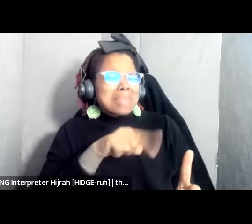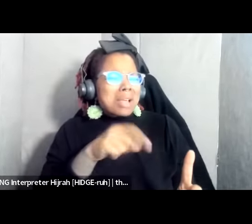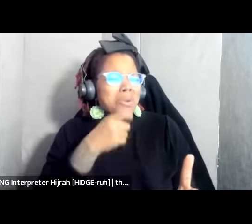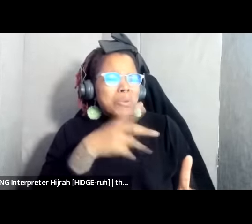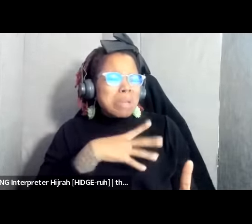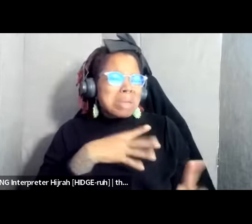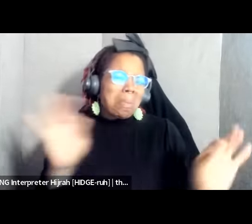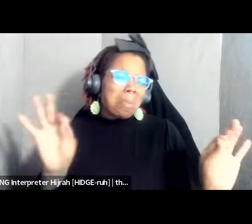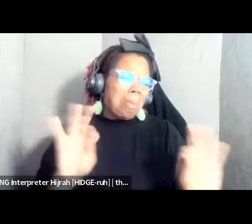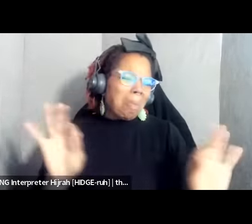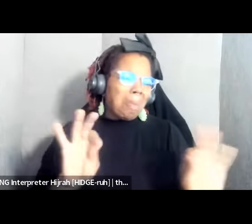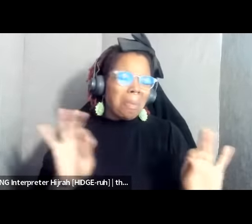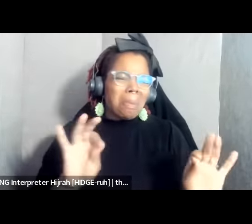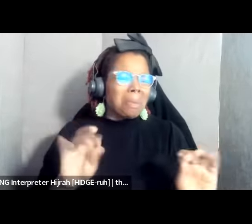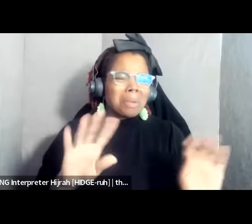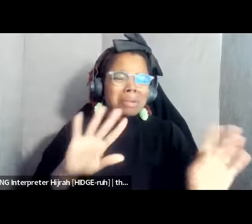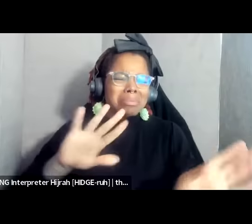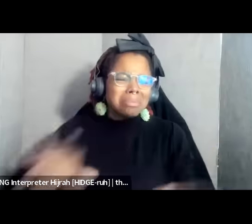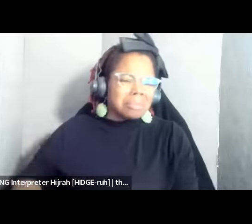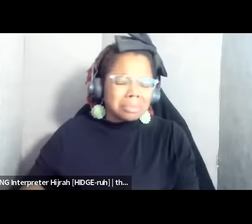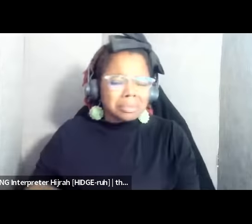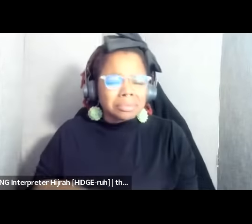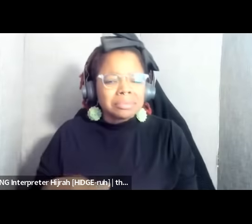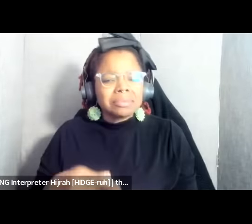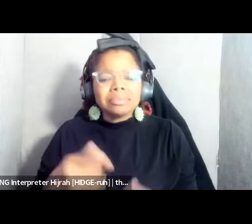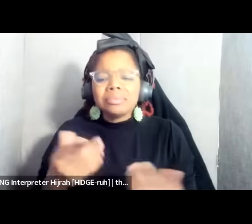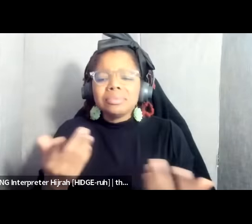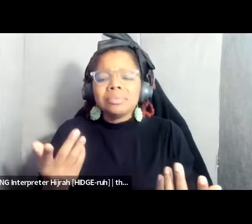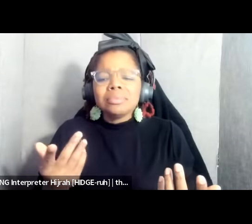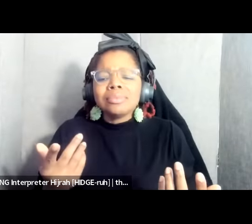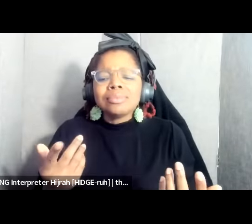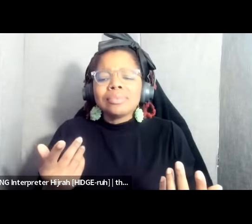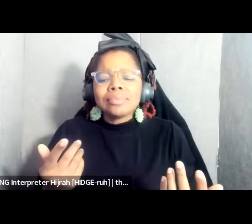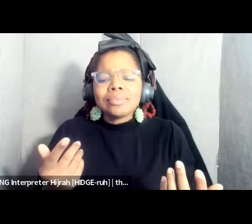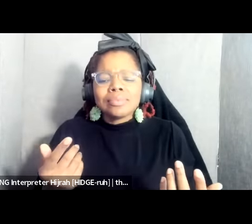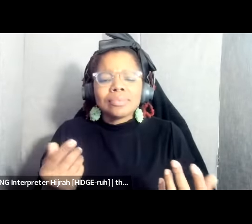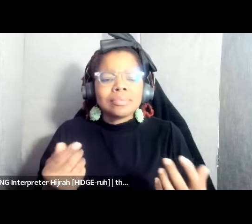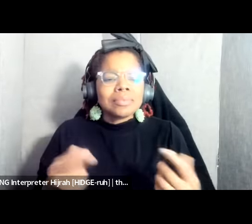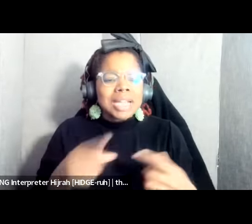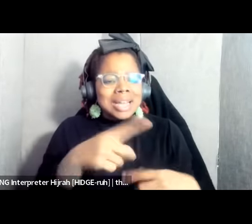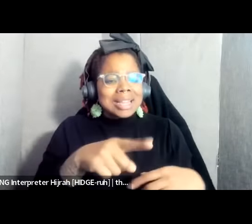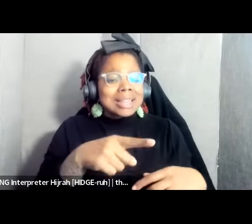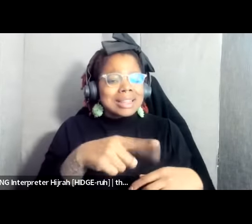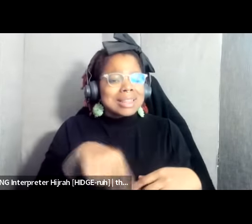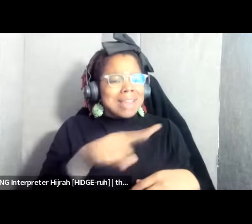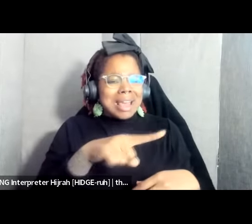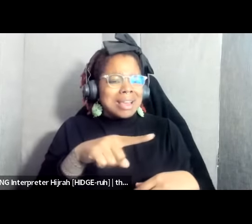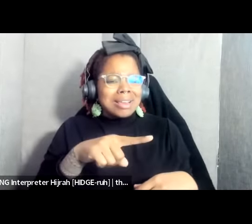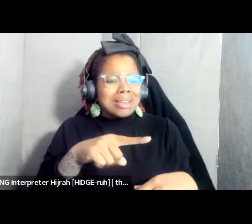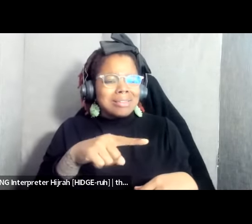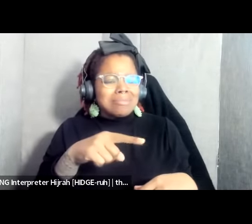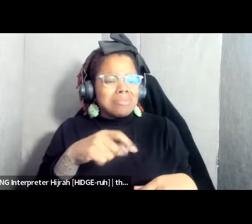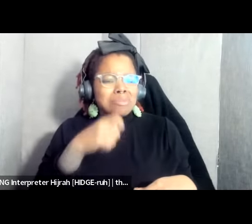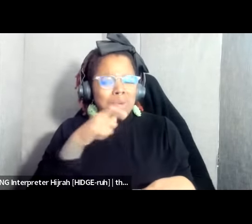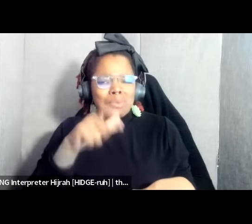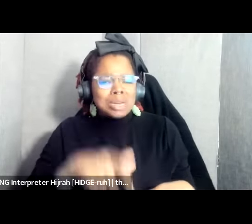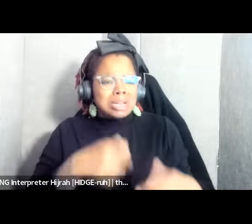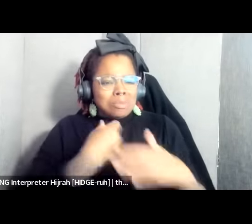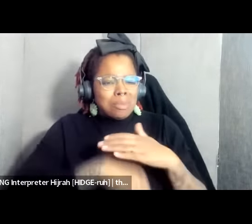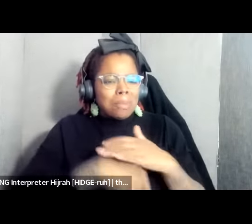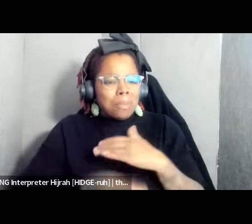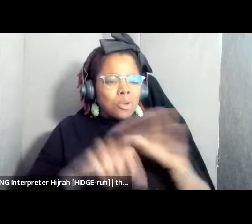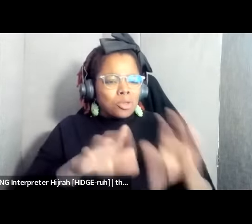to the oppressor where they are able to um birth and raise their children in dignity um there is